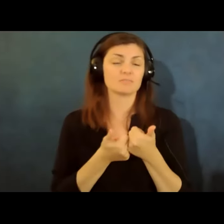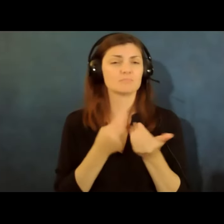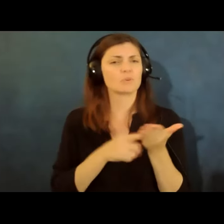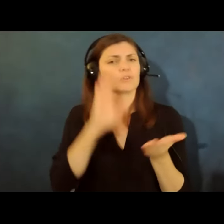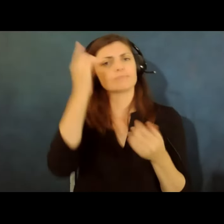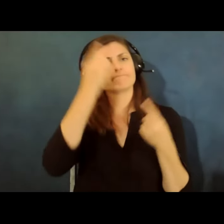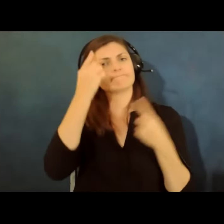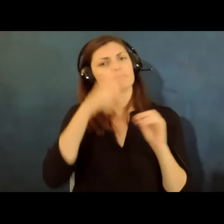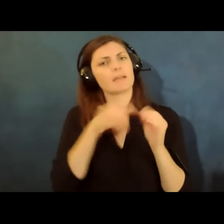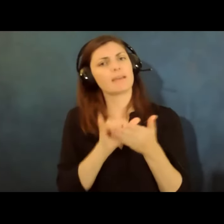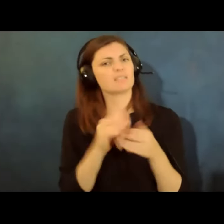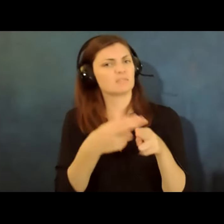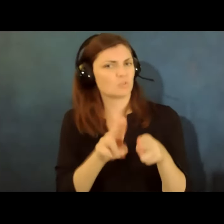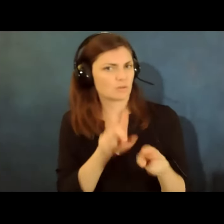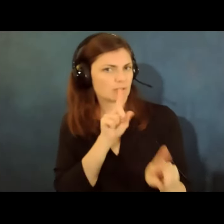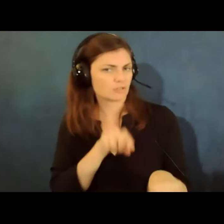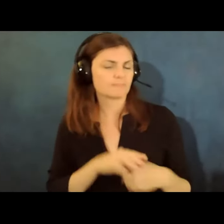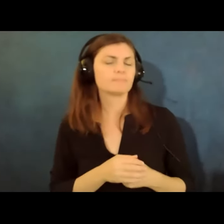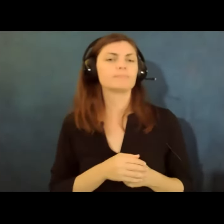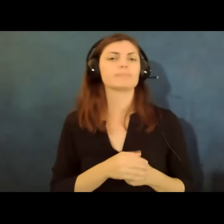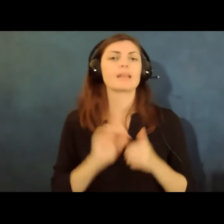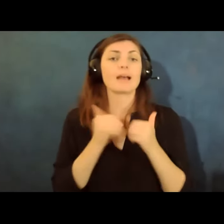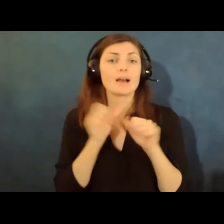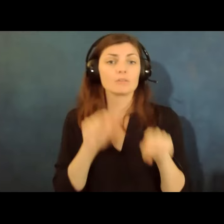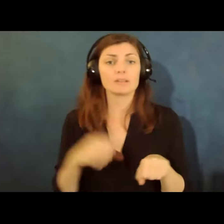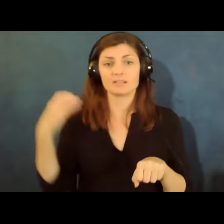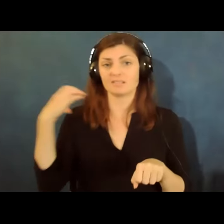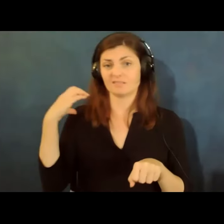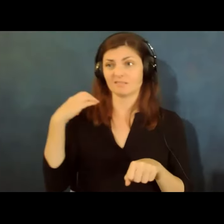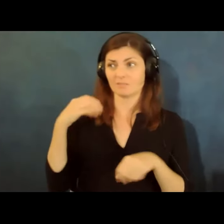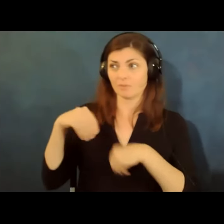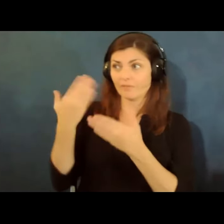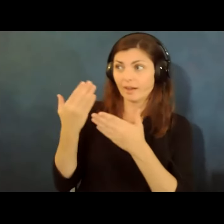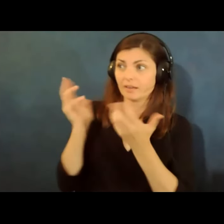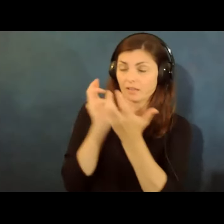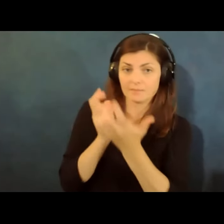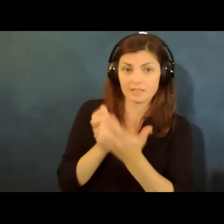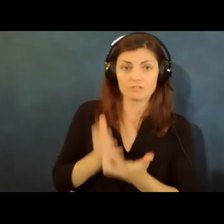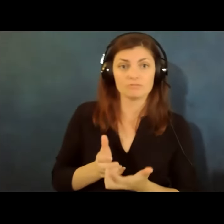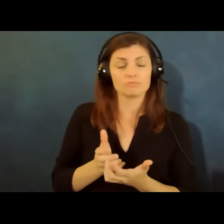on this briefly um how can employers provide accommodations for us to be continuing continue